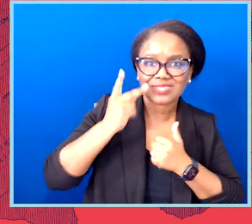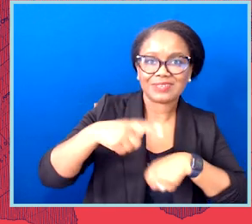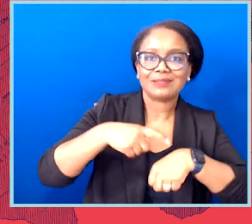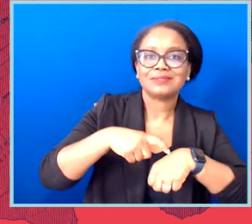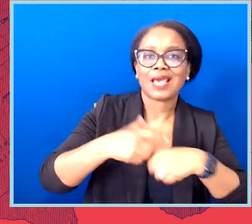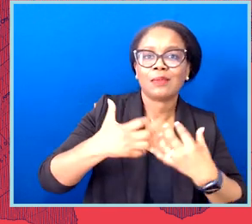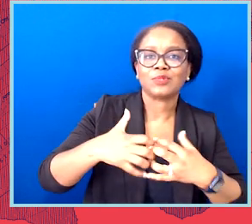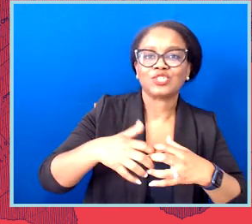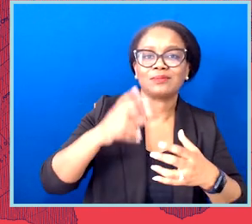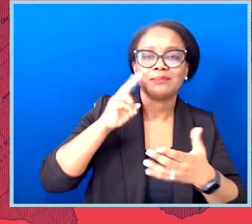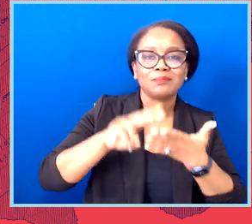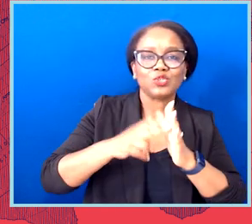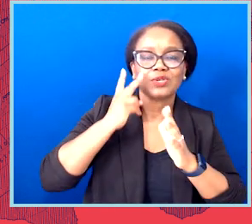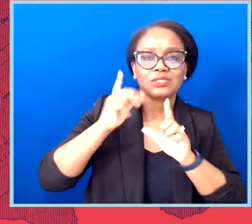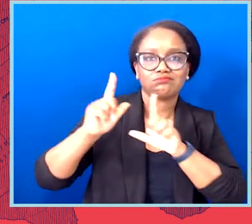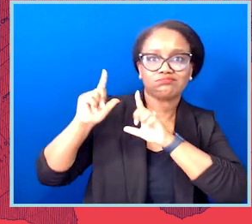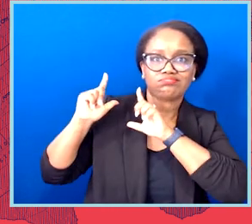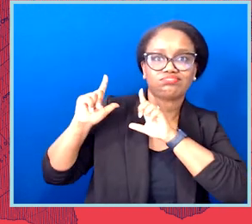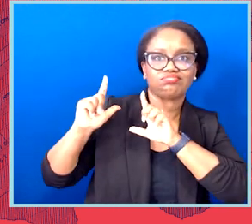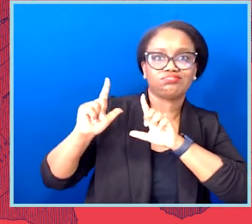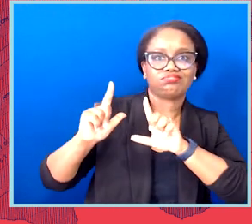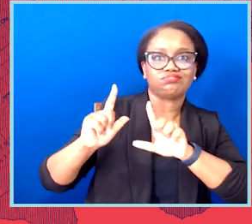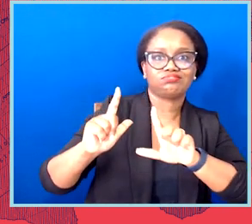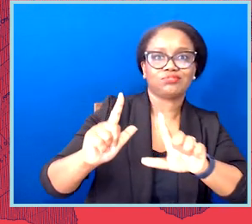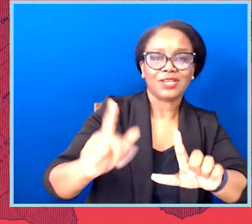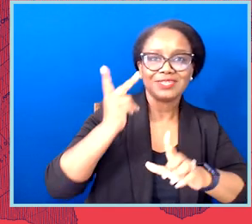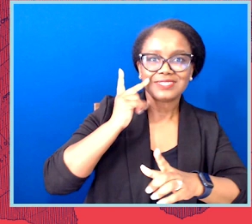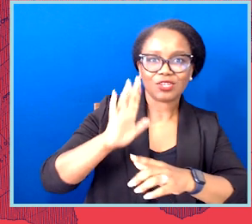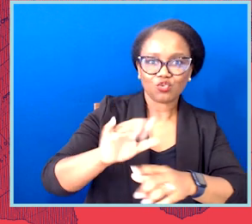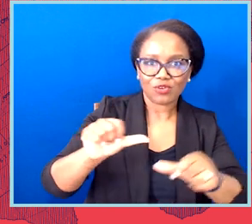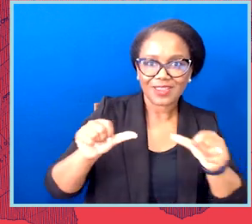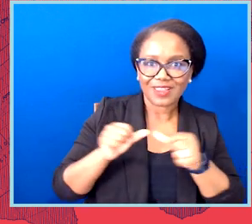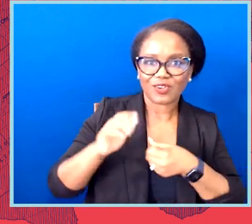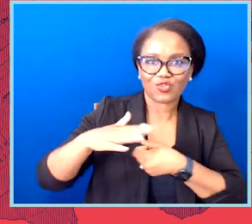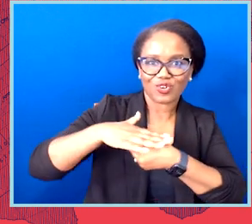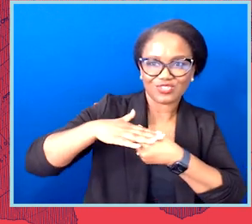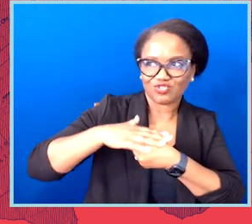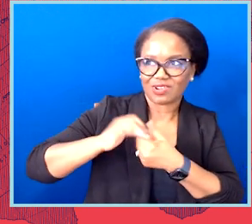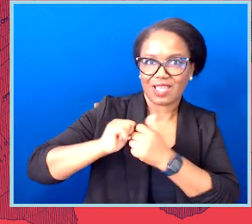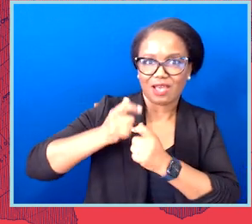So, I really encourage all of you to take the time to go on and play around. It's fun.